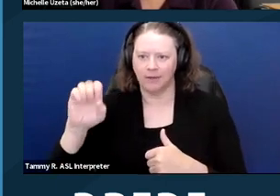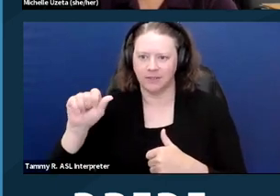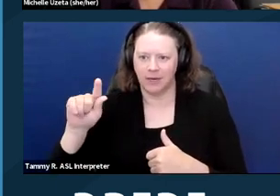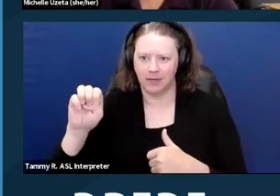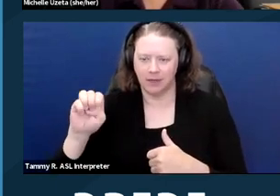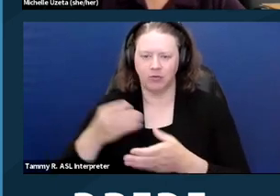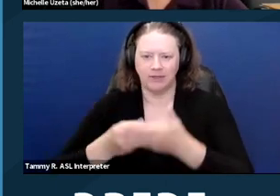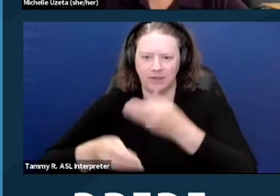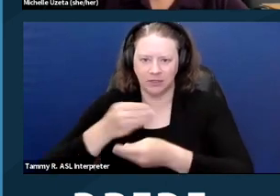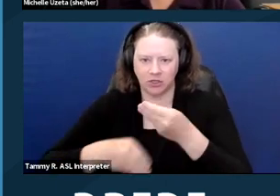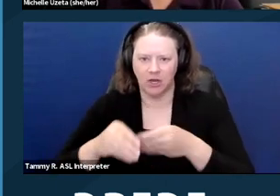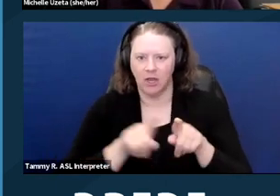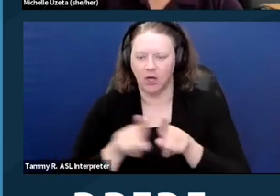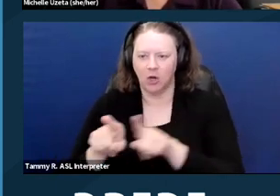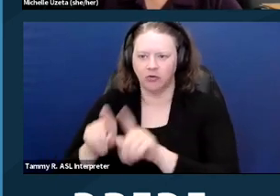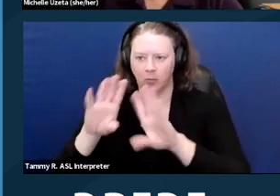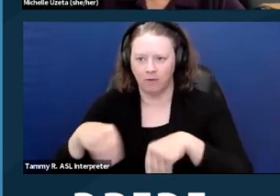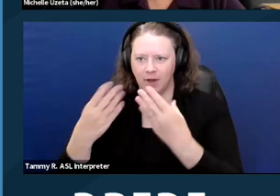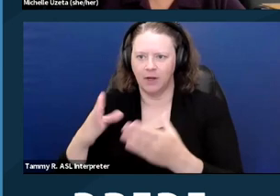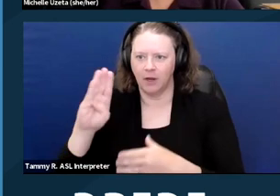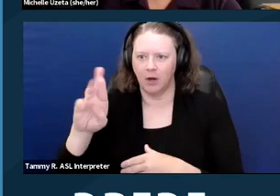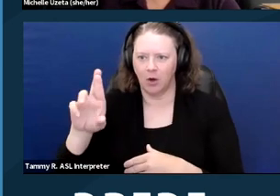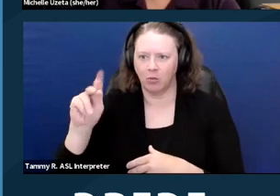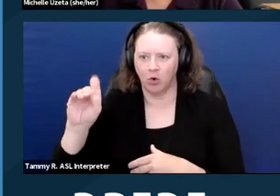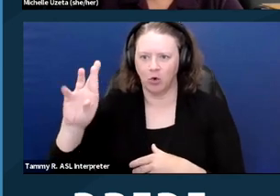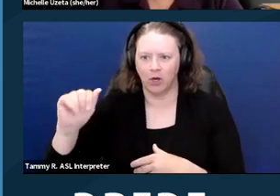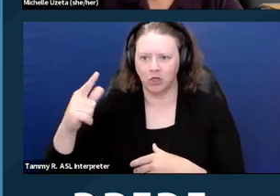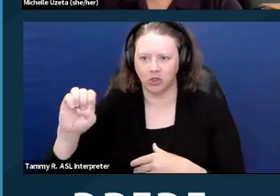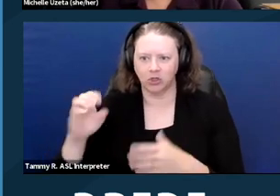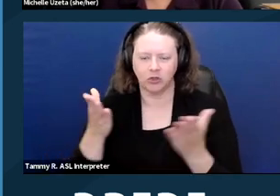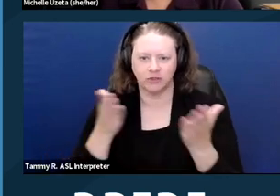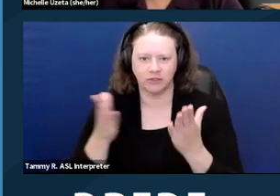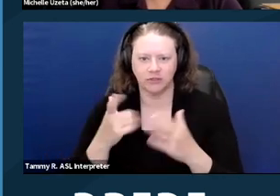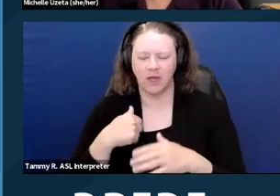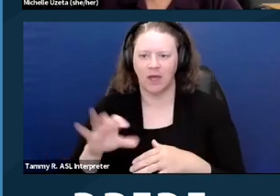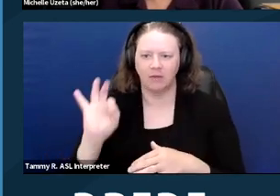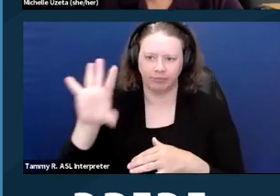in the provision of brokerage services. And on this slide here I provide the citations